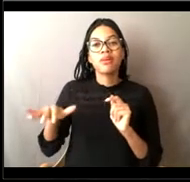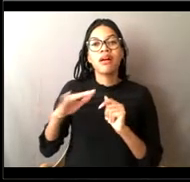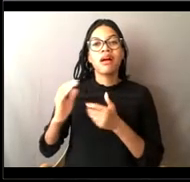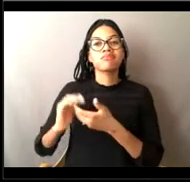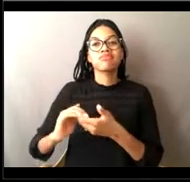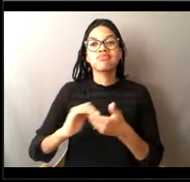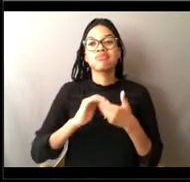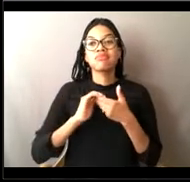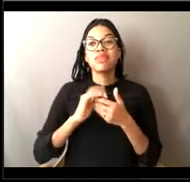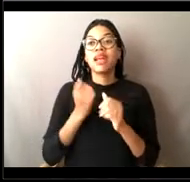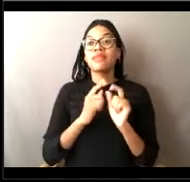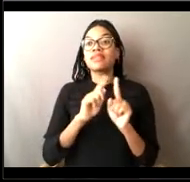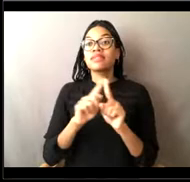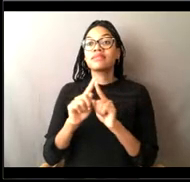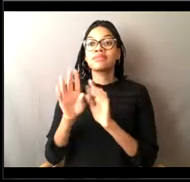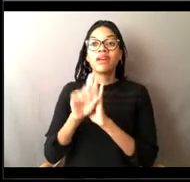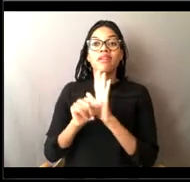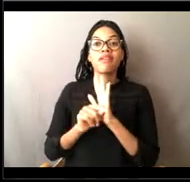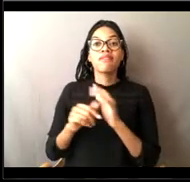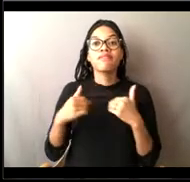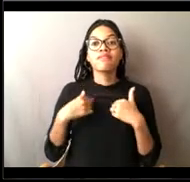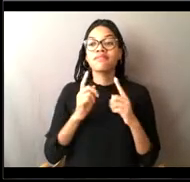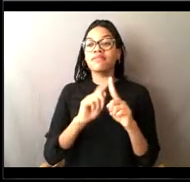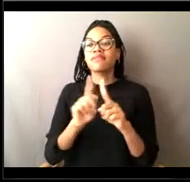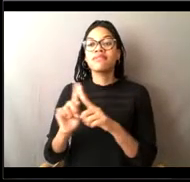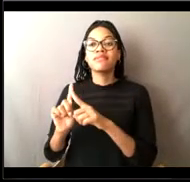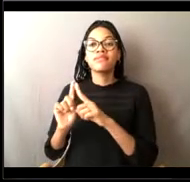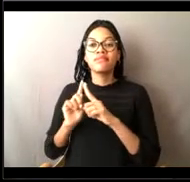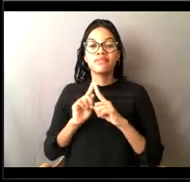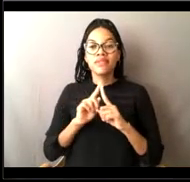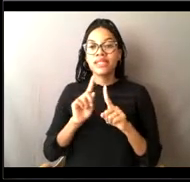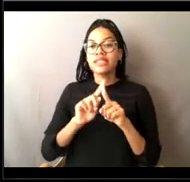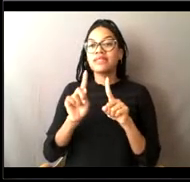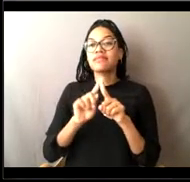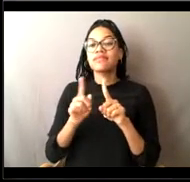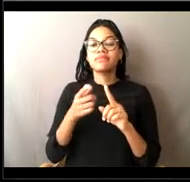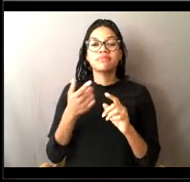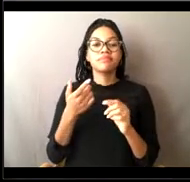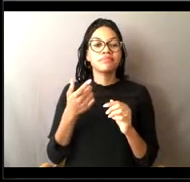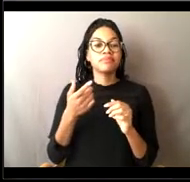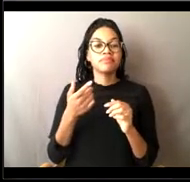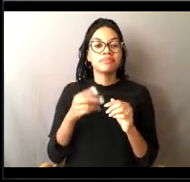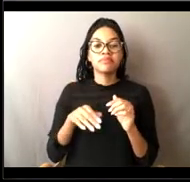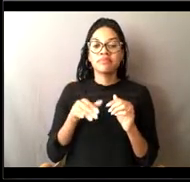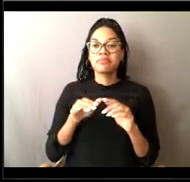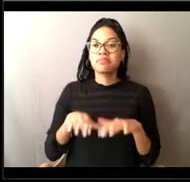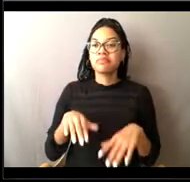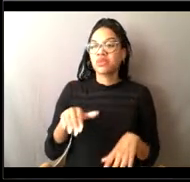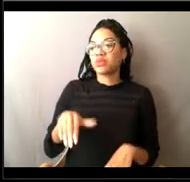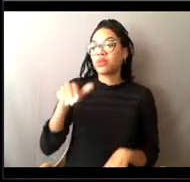from different backgrounds, you know, different origins, and everybody has something different to add.